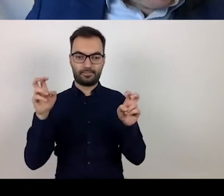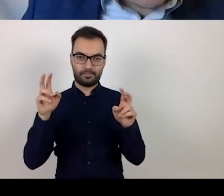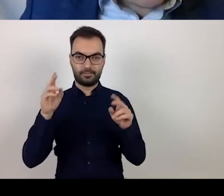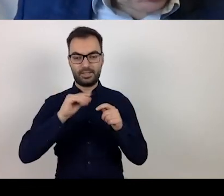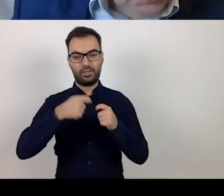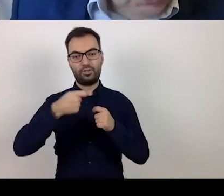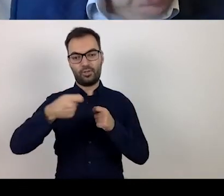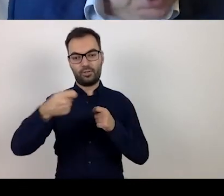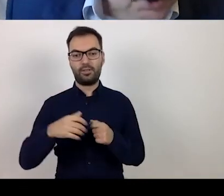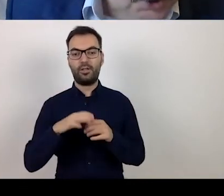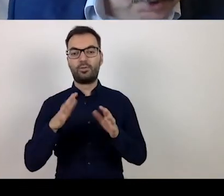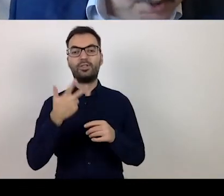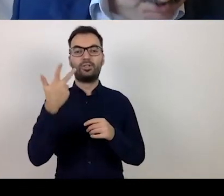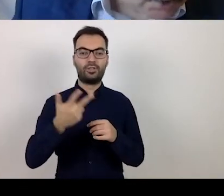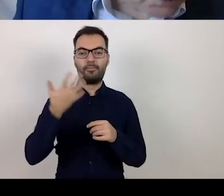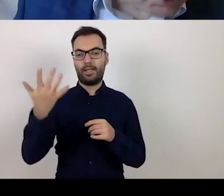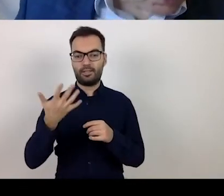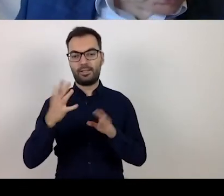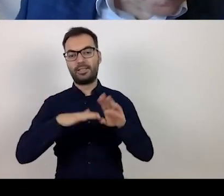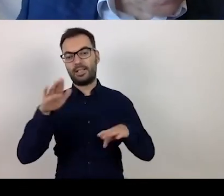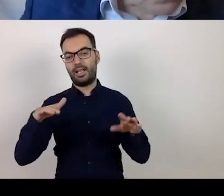That is, 3 to 5 years, depending on its nature.